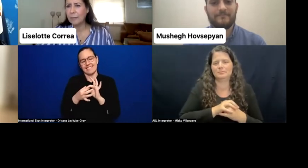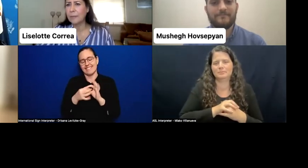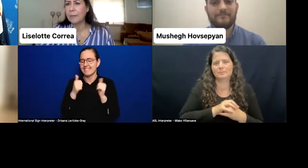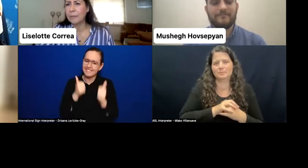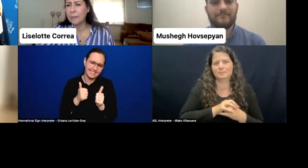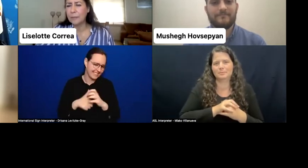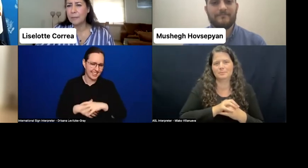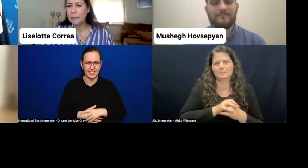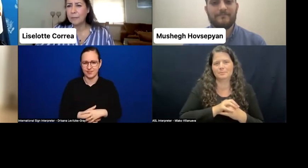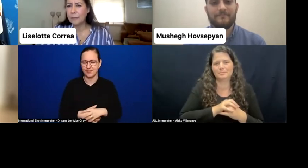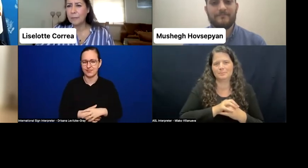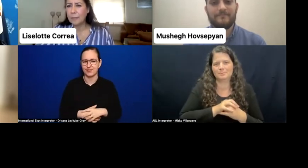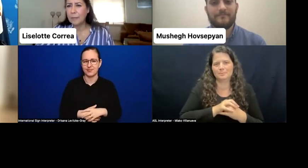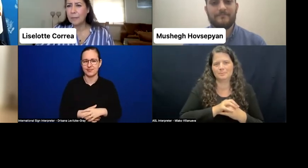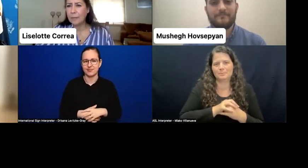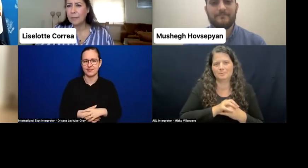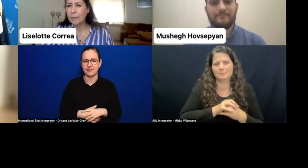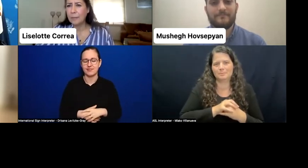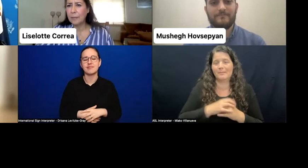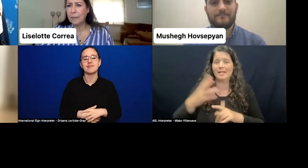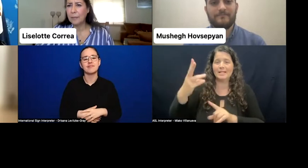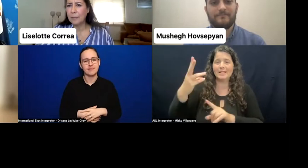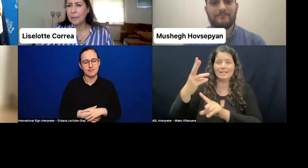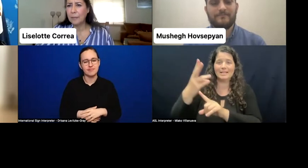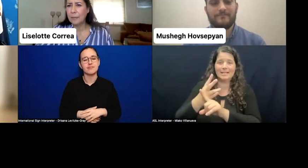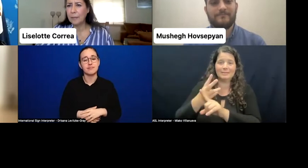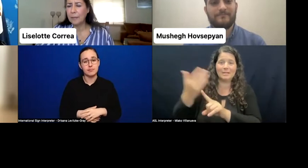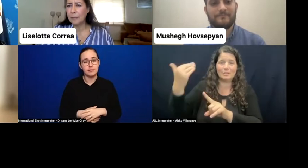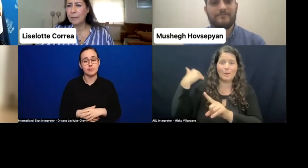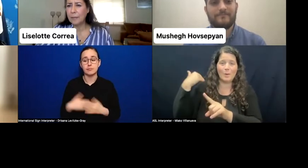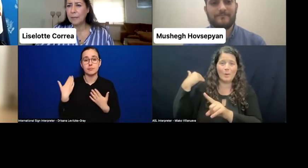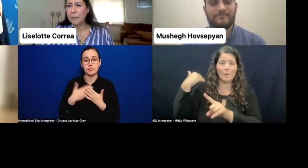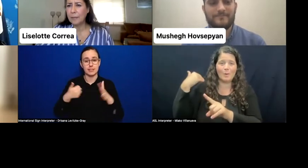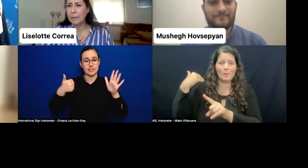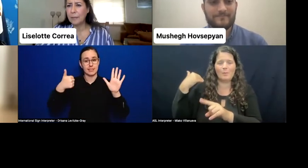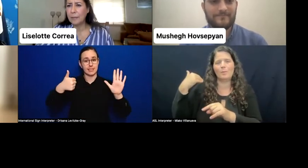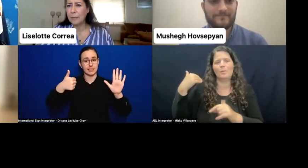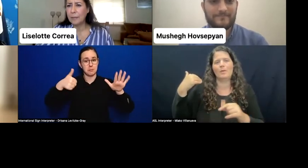Six months ago, I was the leader of the OPD--